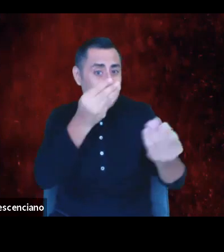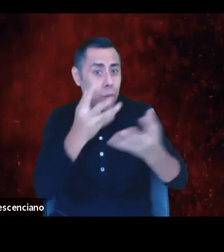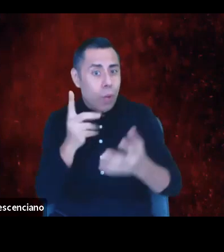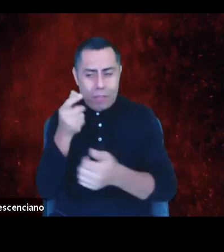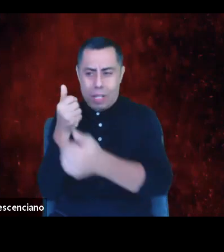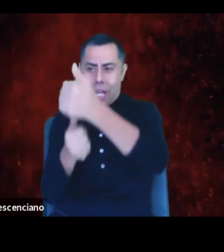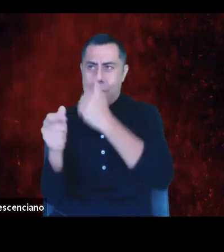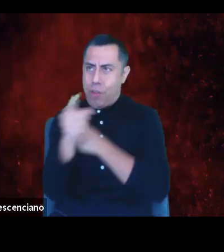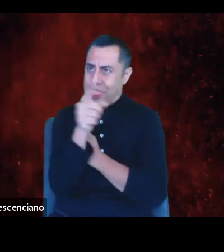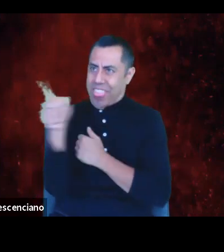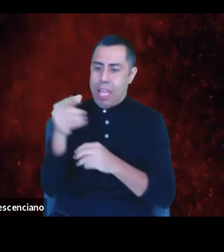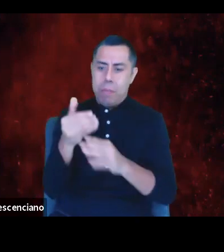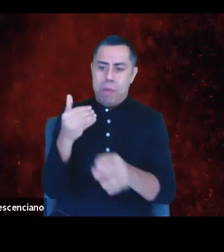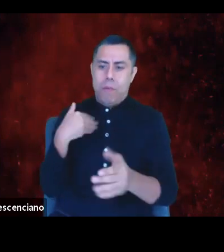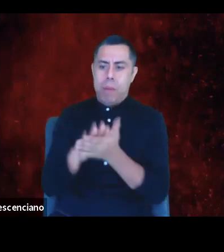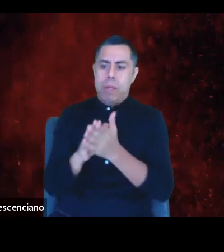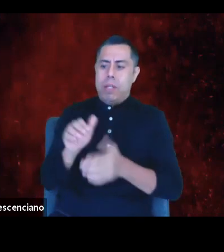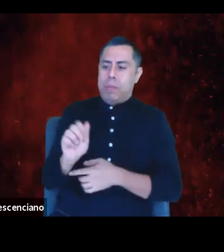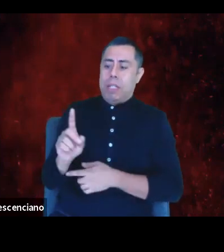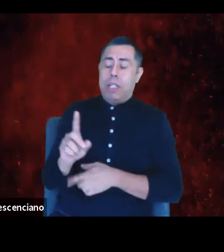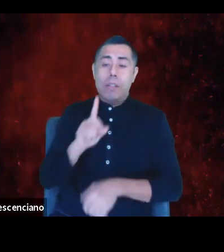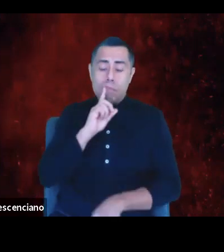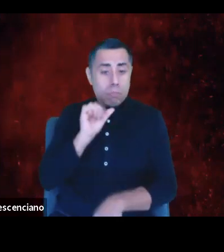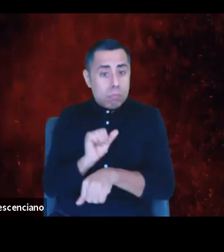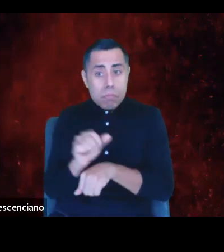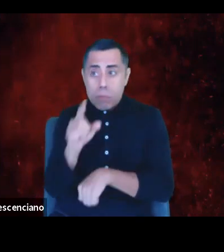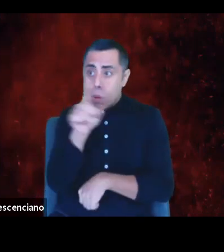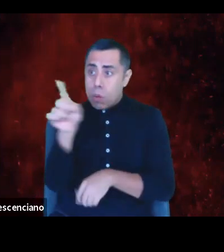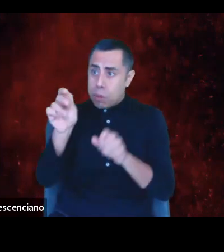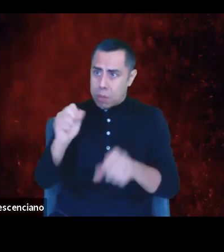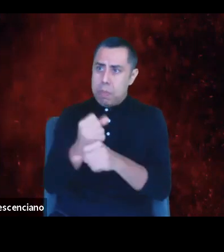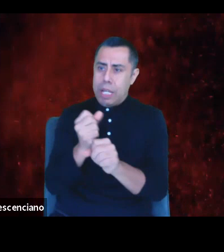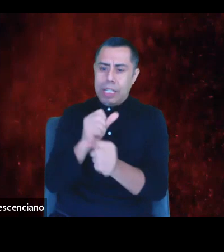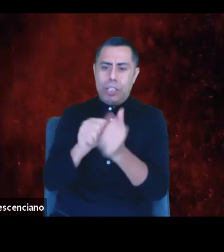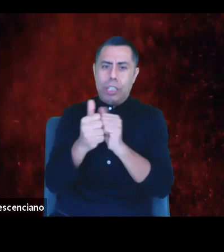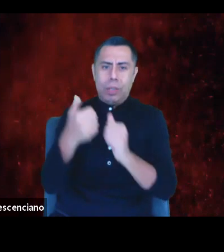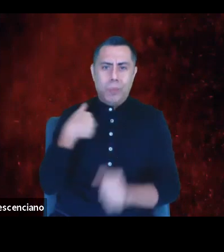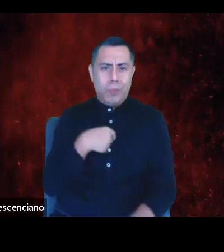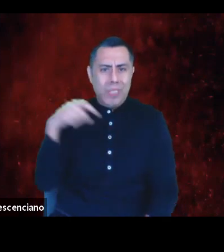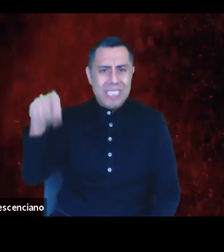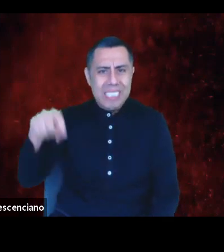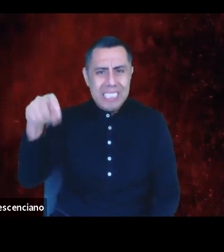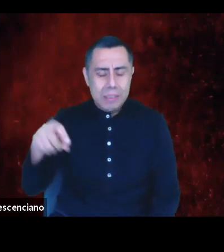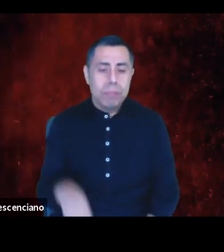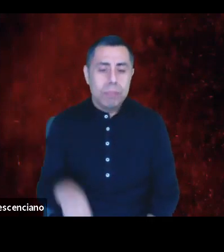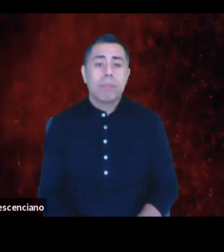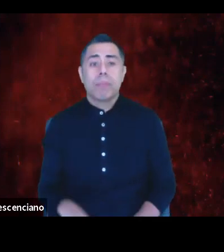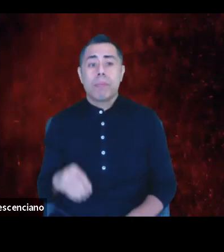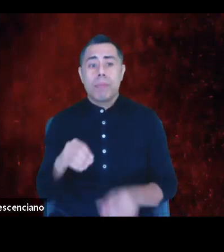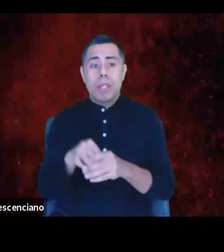Surely they are capable of making the changes we need. And in that moment, Michael's truth